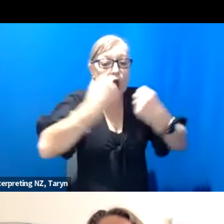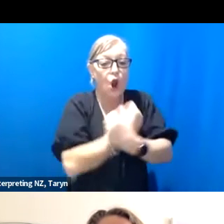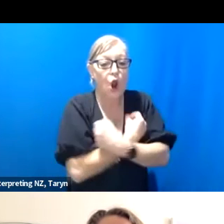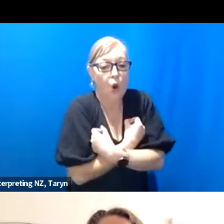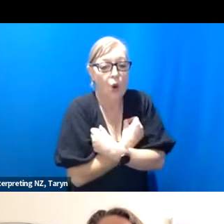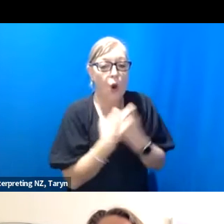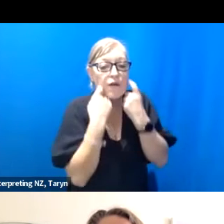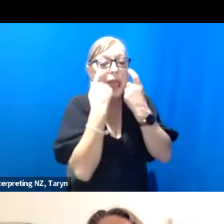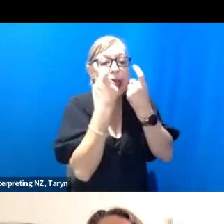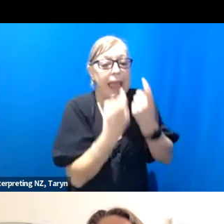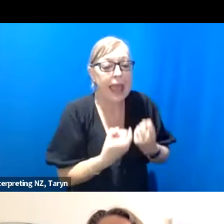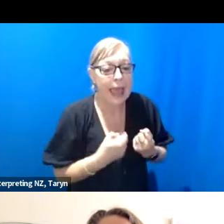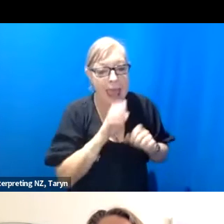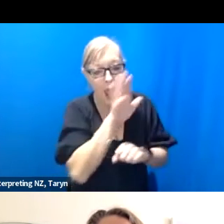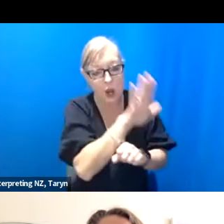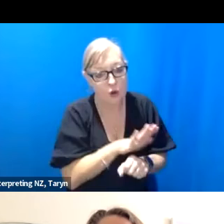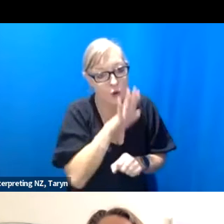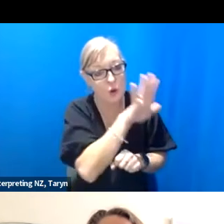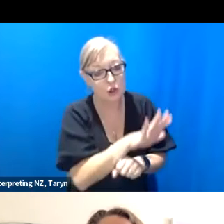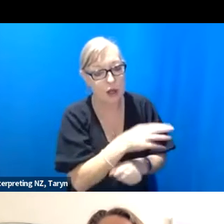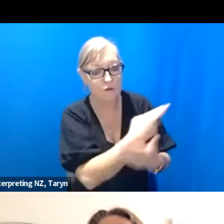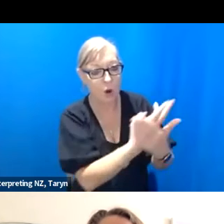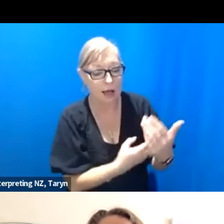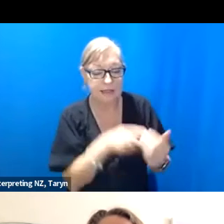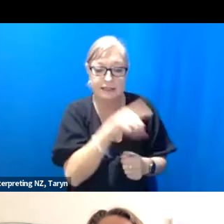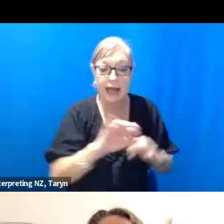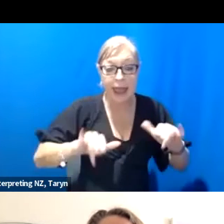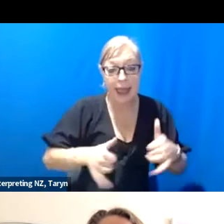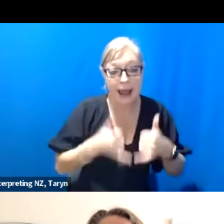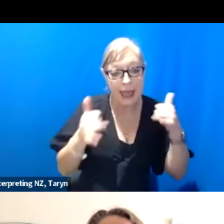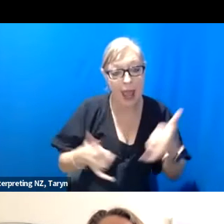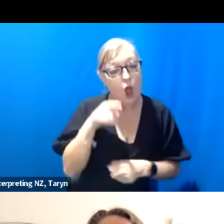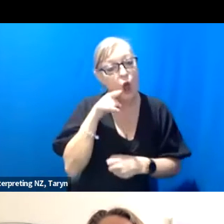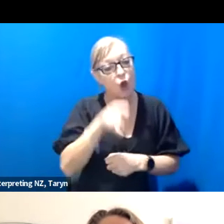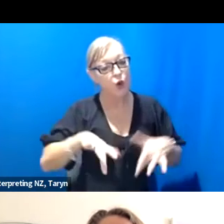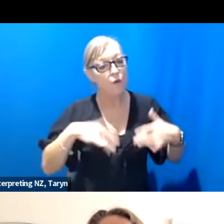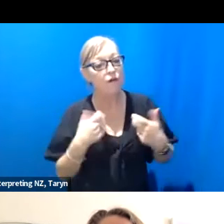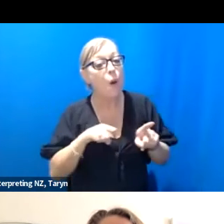and projects. When do you Claire, yourself, feel the most cared for in your work? What have been